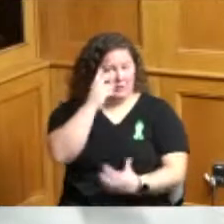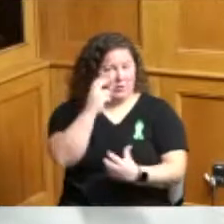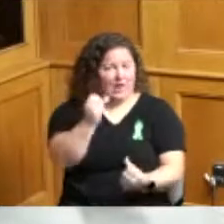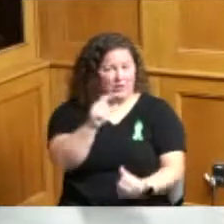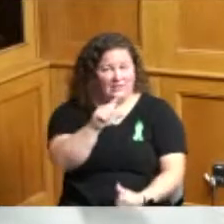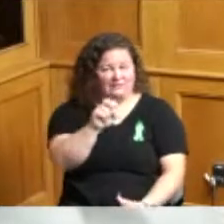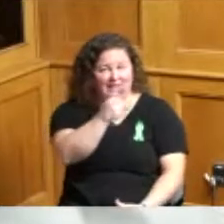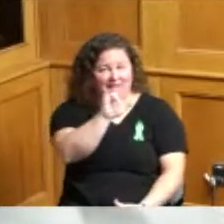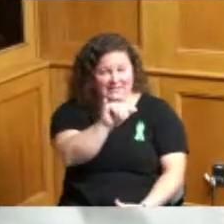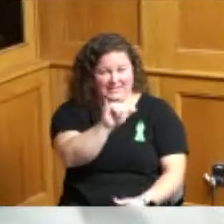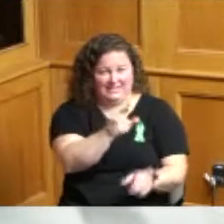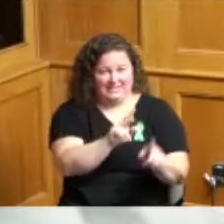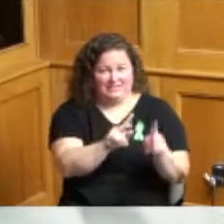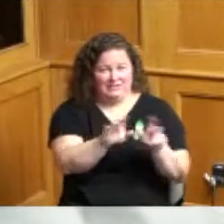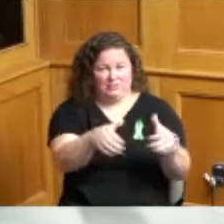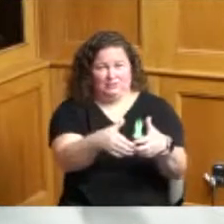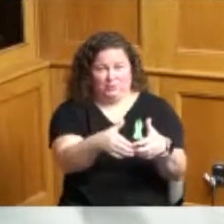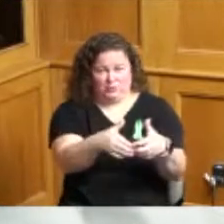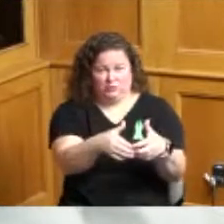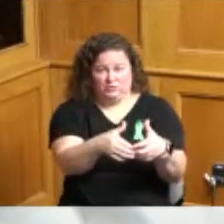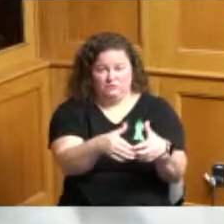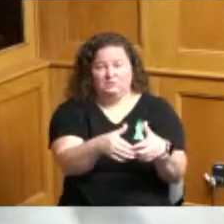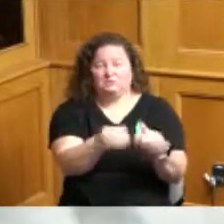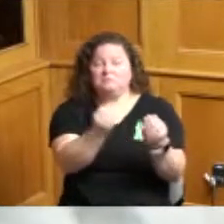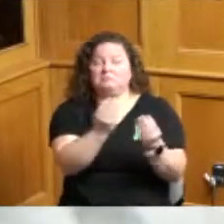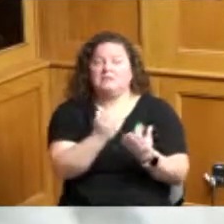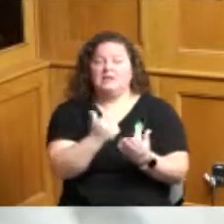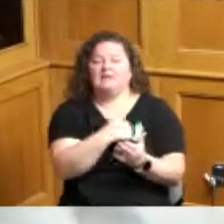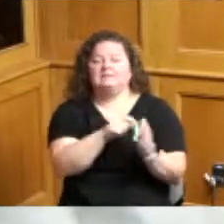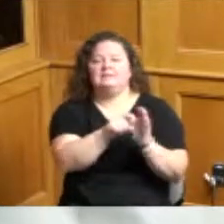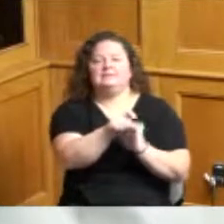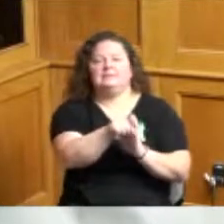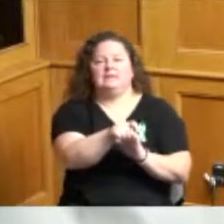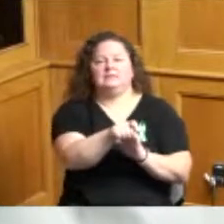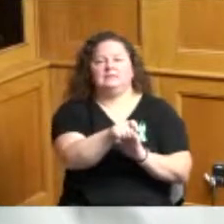in terms of what those needs are and obviously the needs are so much greater